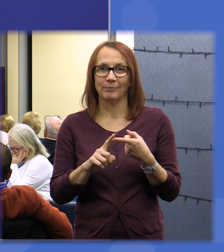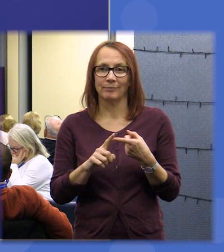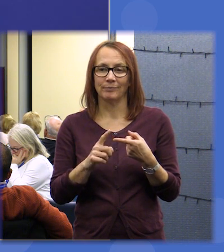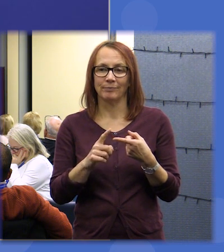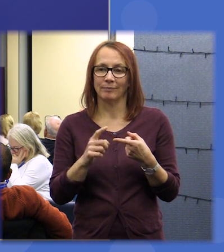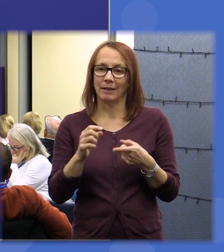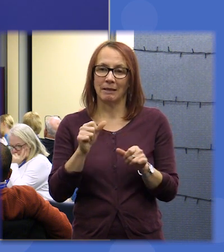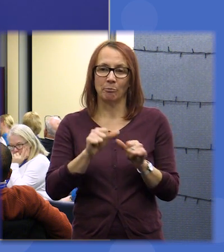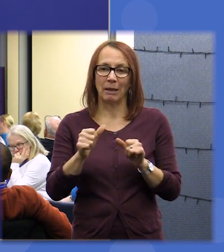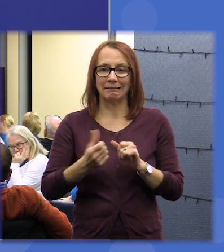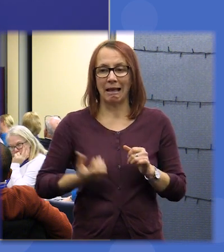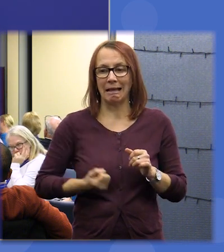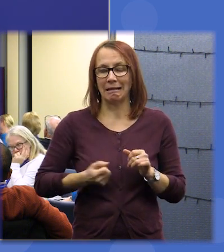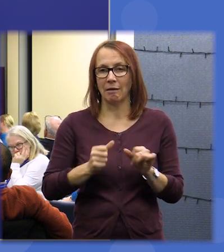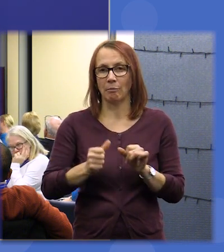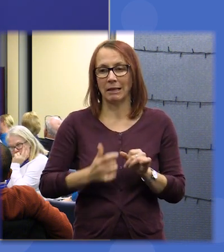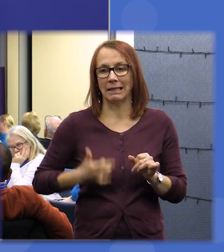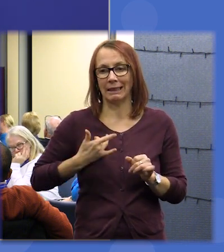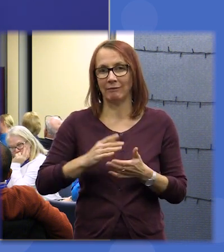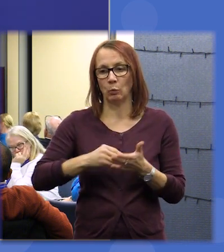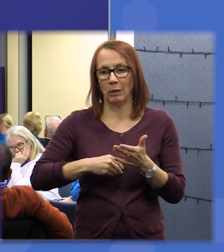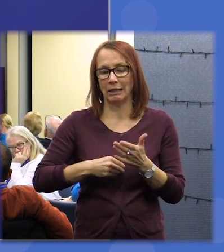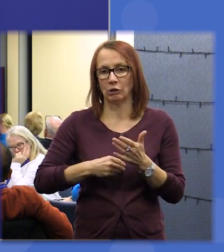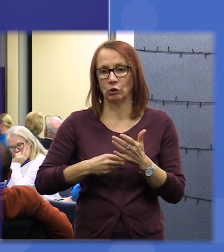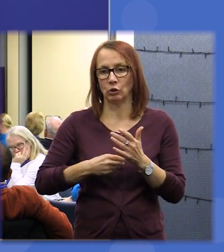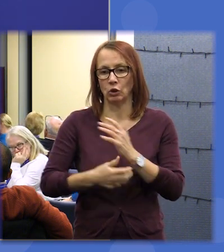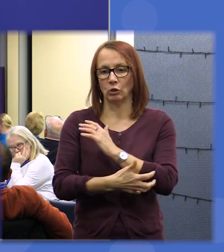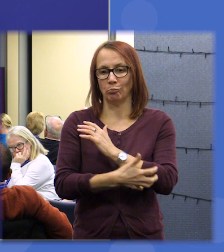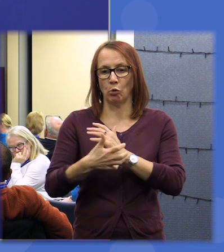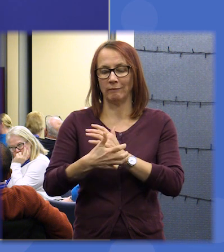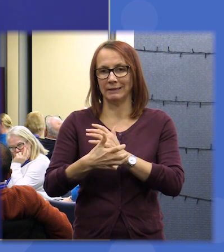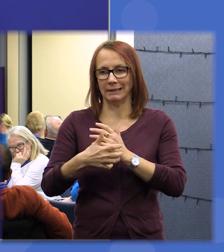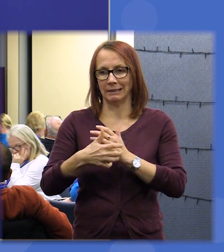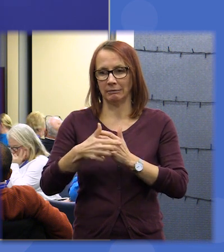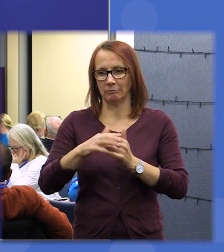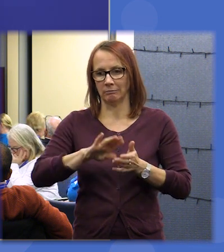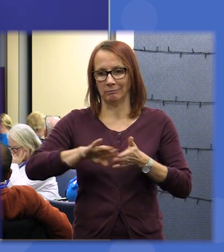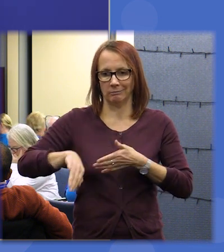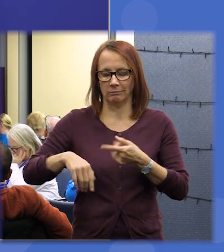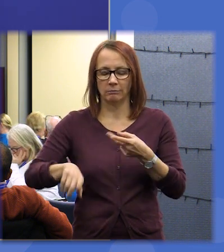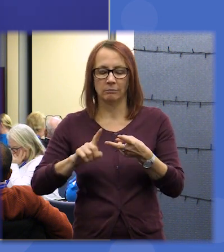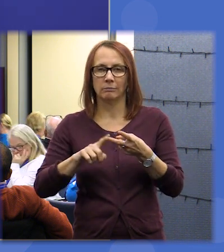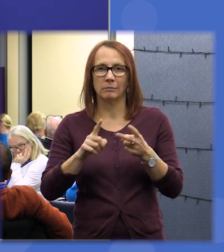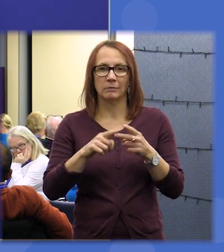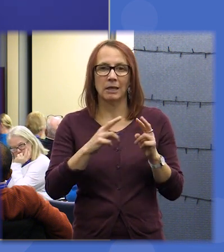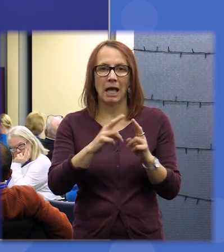incomes and a better living wage to reduce poverty number two was number four provide housing for everyone and number three